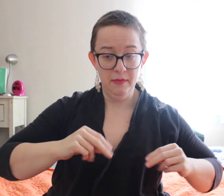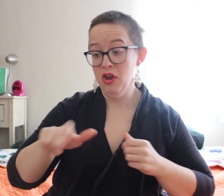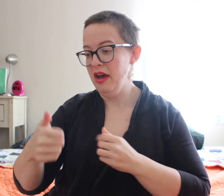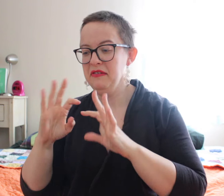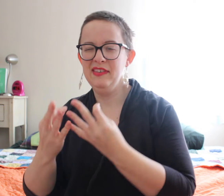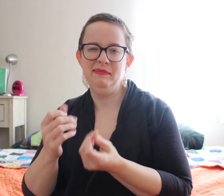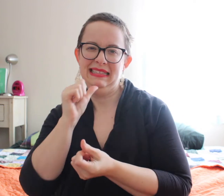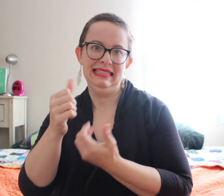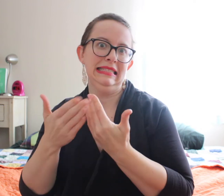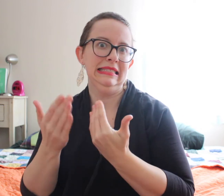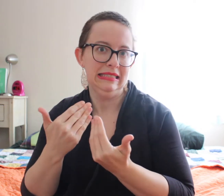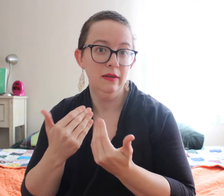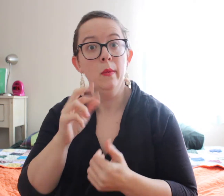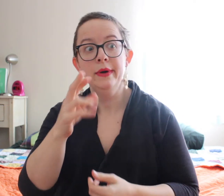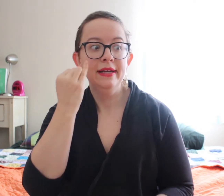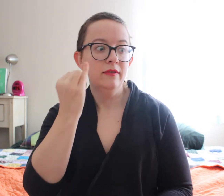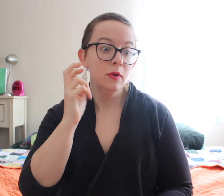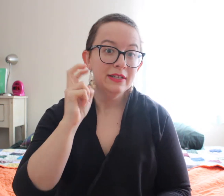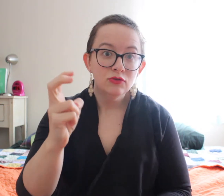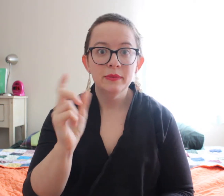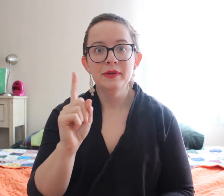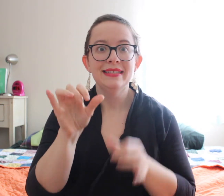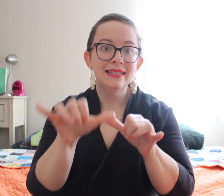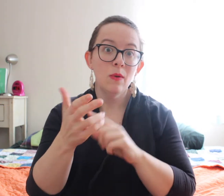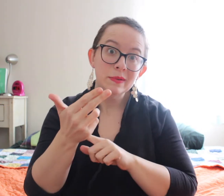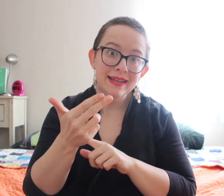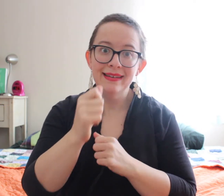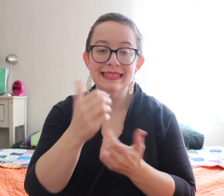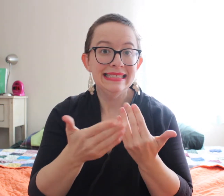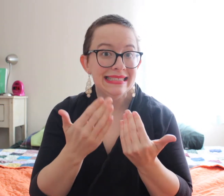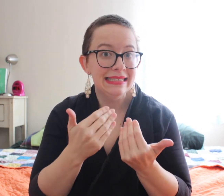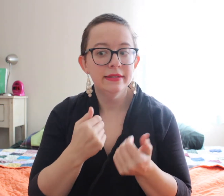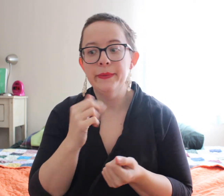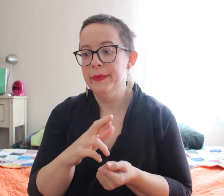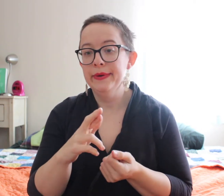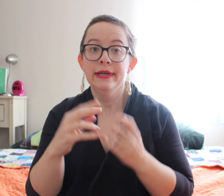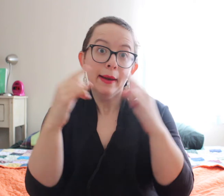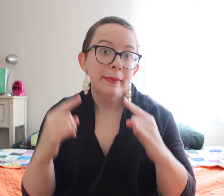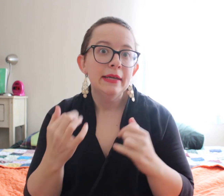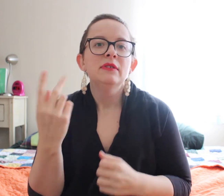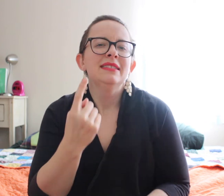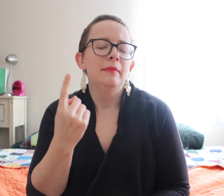I can cloth diaper and with other family it's not as easy. Or if you're traveling somewhere like at a hotel it might not be easy, or camping.